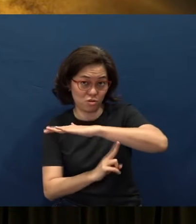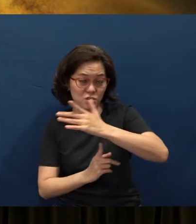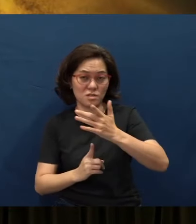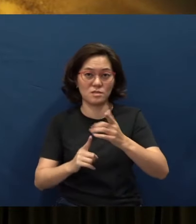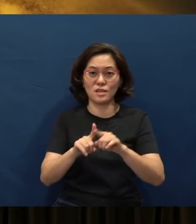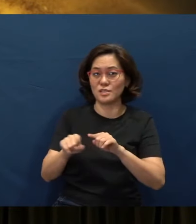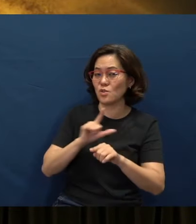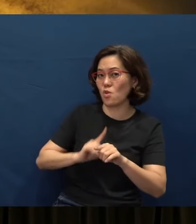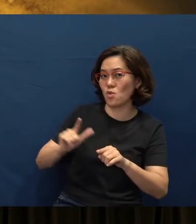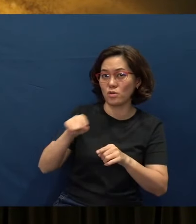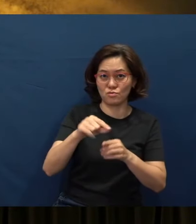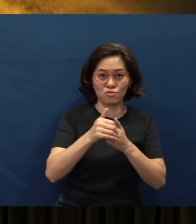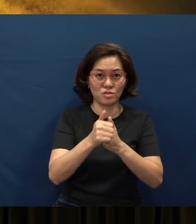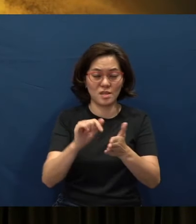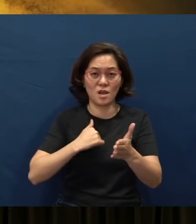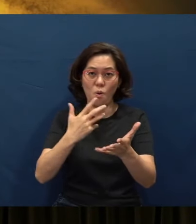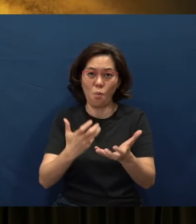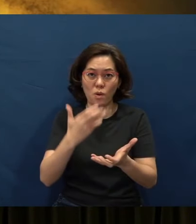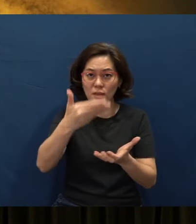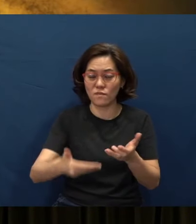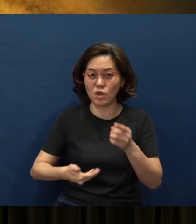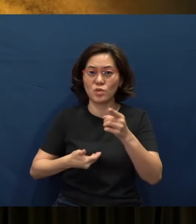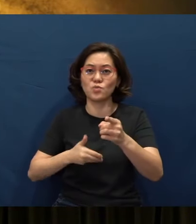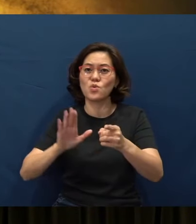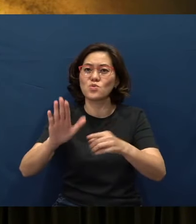I want to just invite you guys to just lift your hands to the brother or